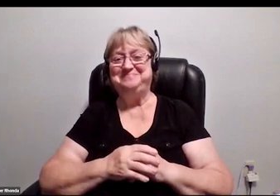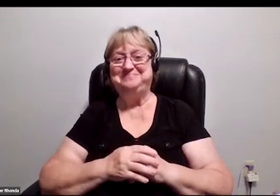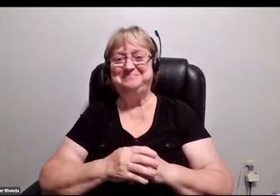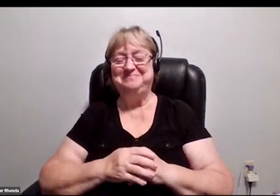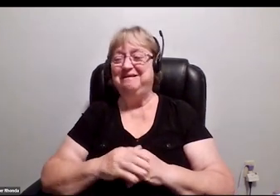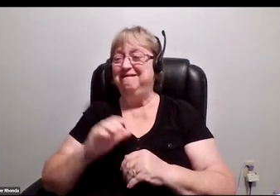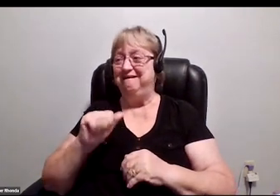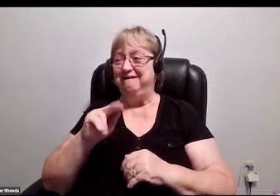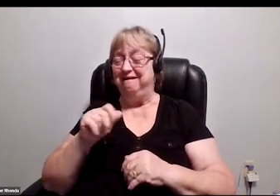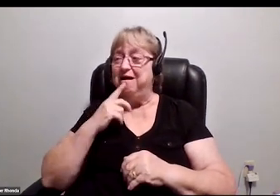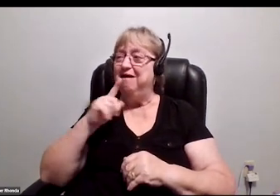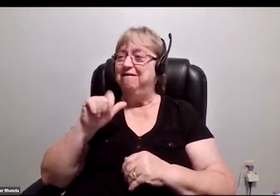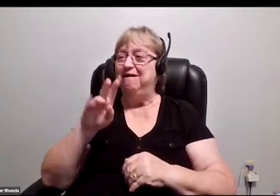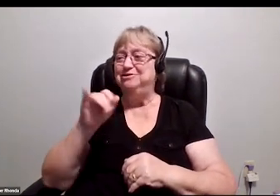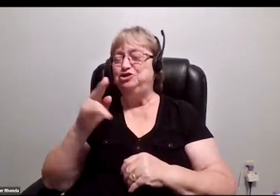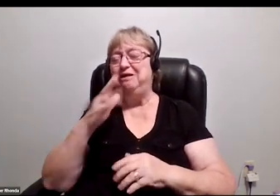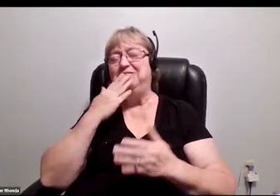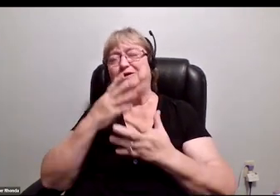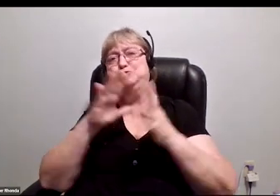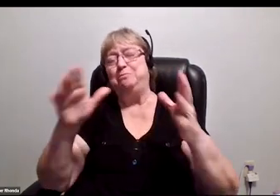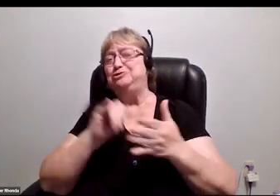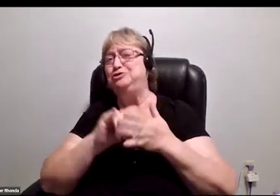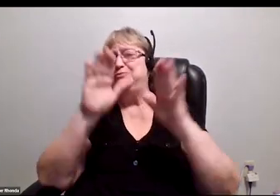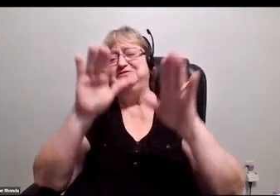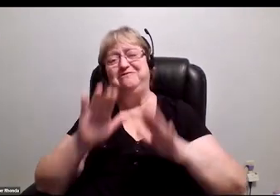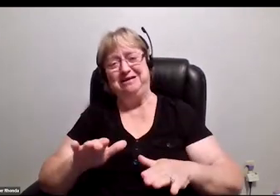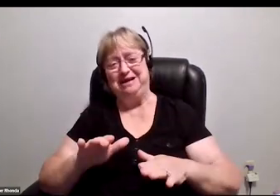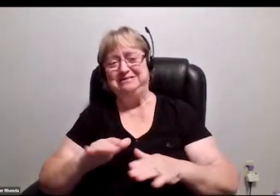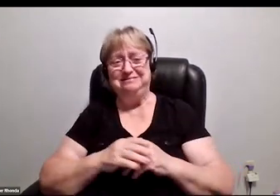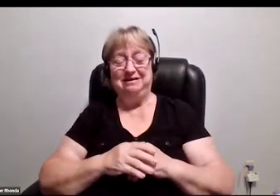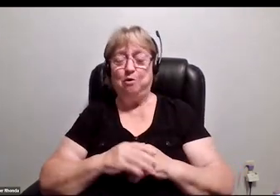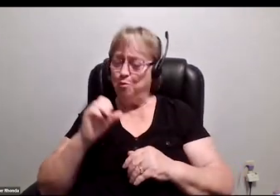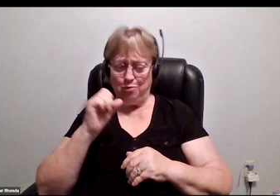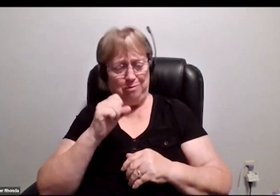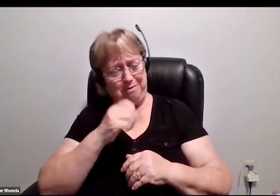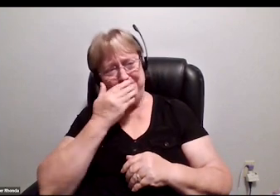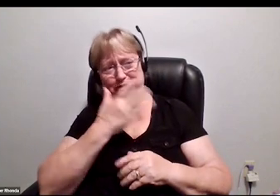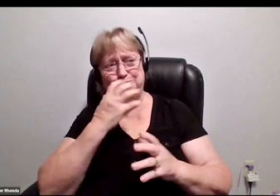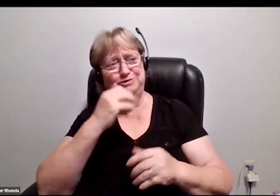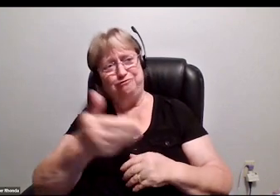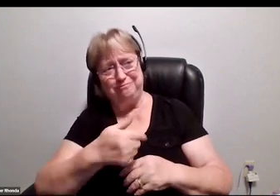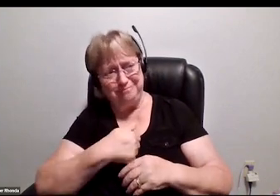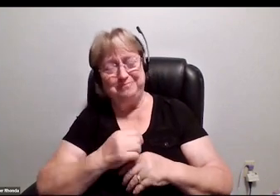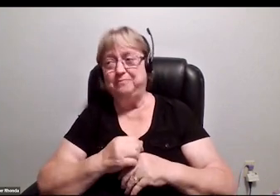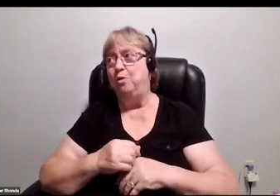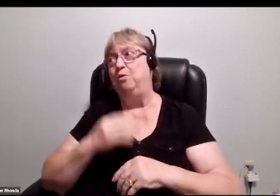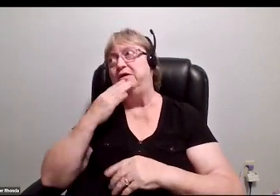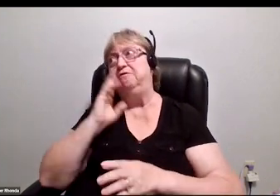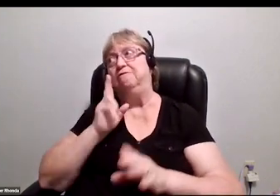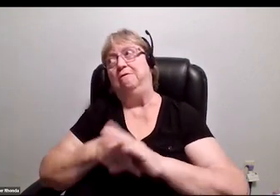Lachi, thank you so much. That was fantastic. -Absolutely. Thank you so much for having me. Thank you for being here.